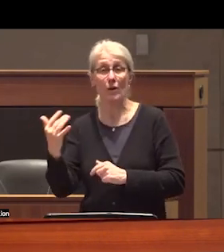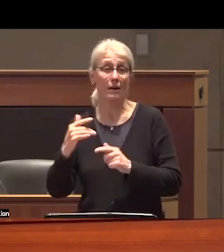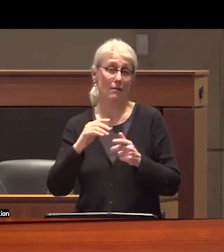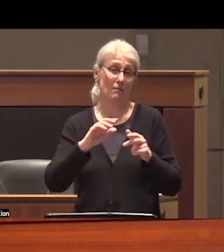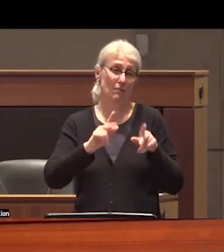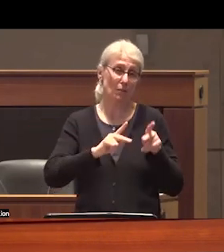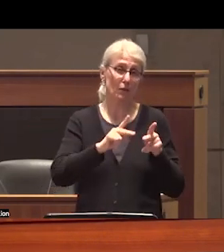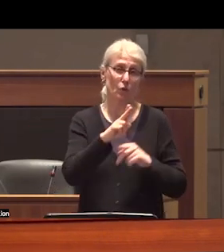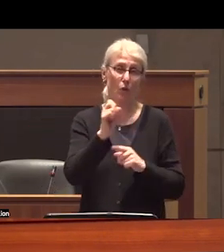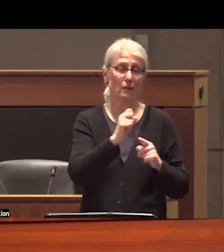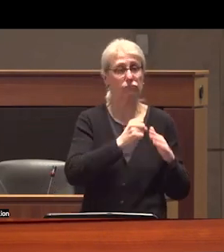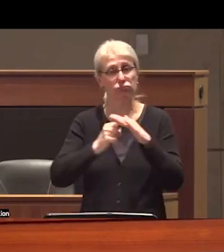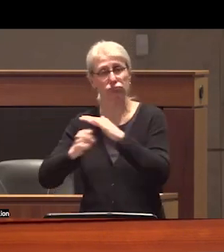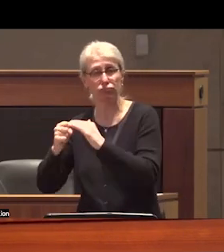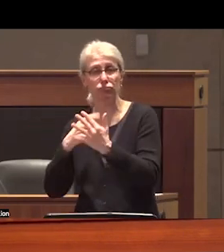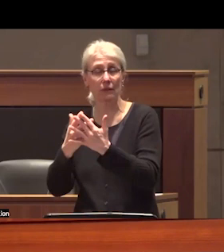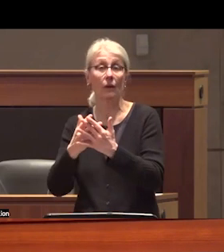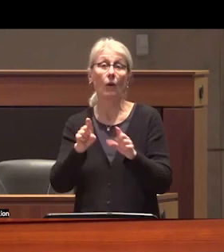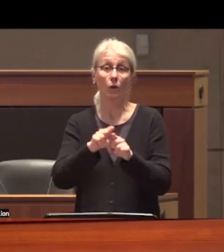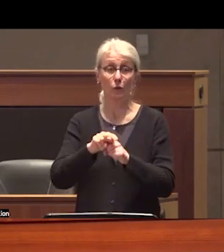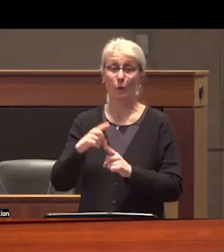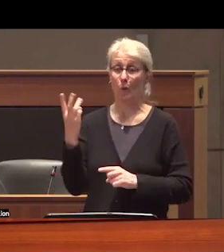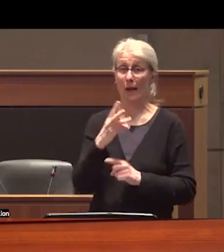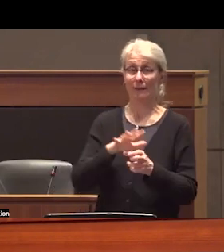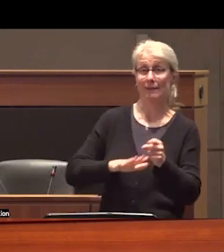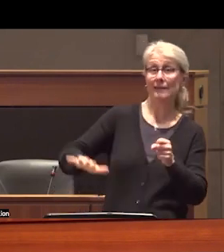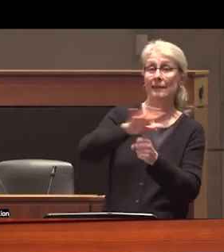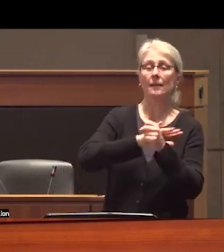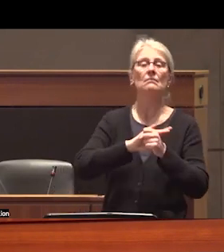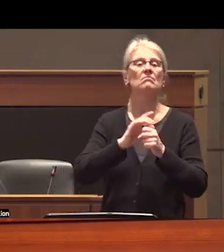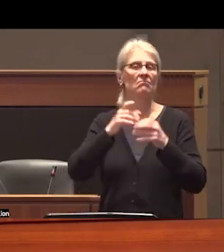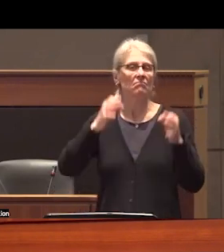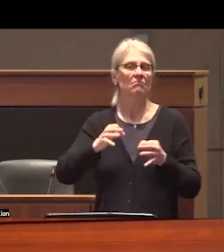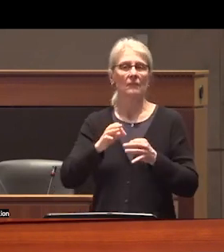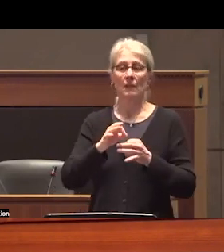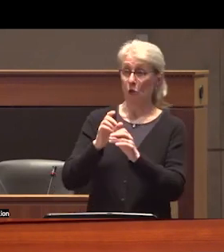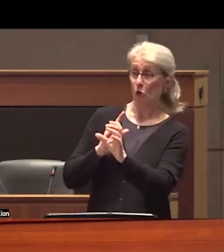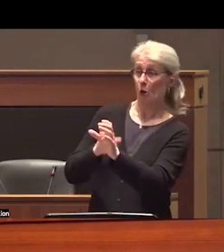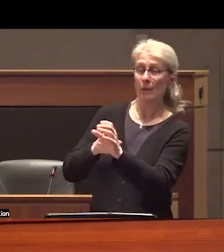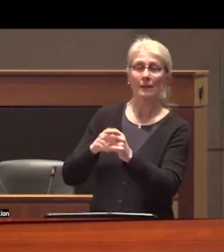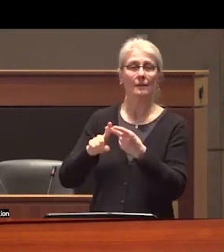also ushered in a concerted effort by the West to destabilize communist and left-wing regimes under